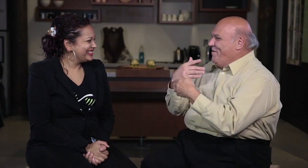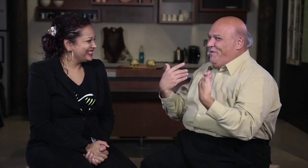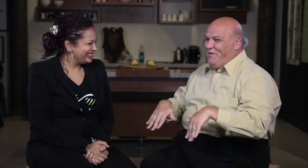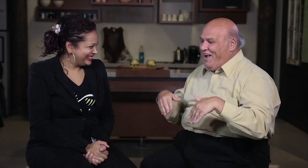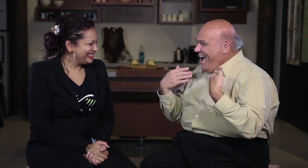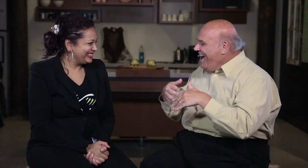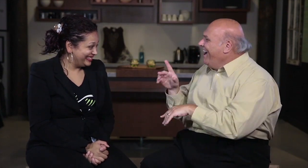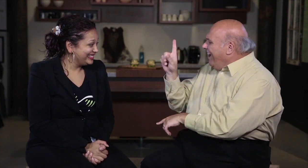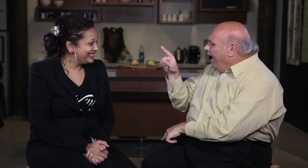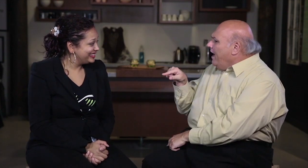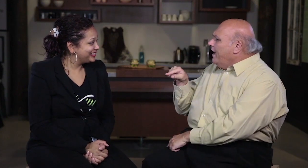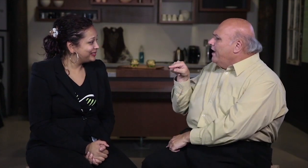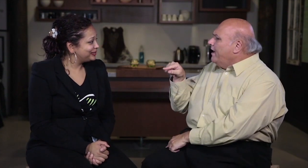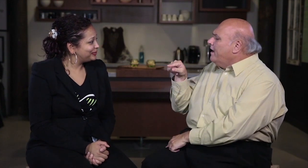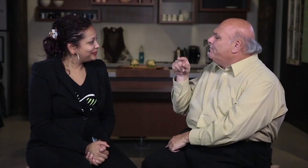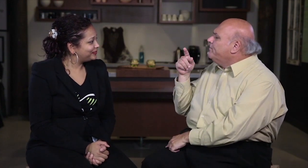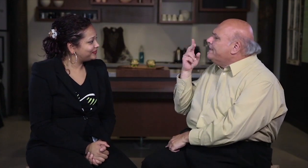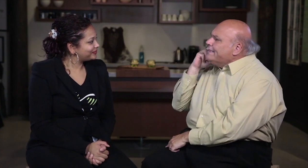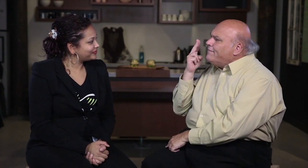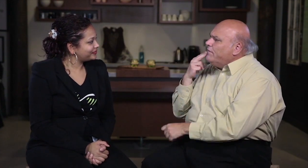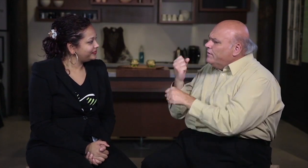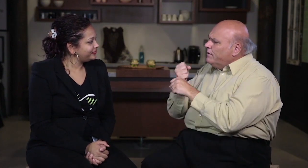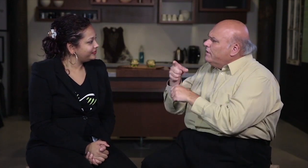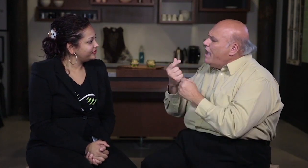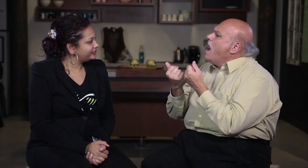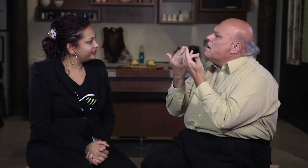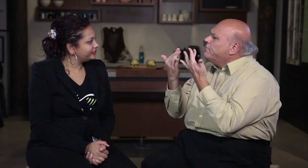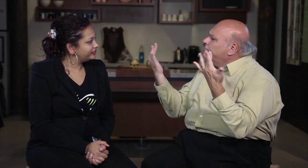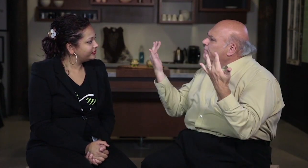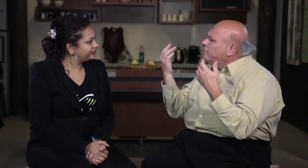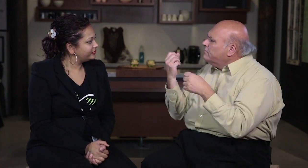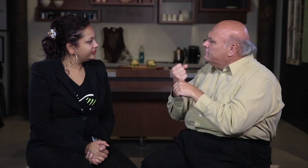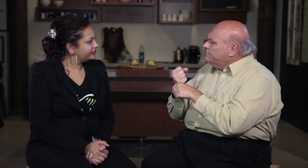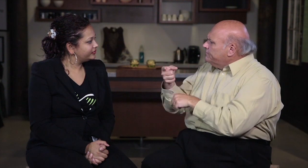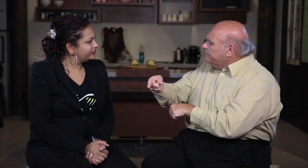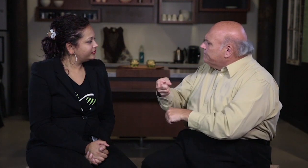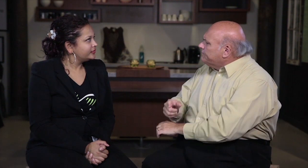That restaurant shows what it is like being on the other side! How many Deaf people work at